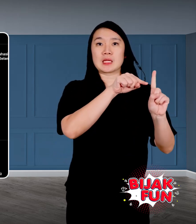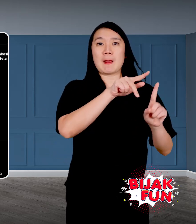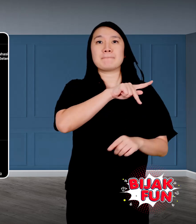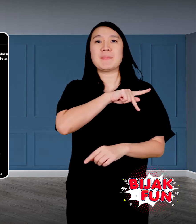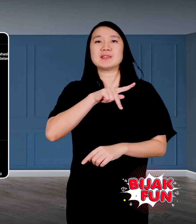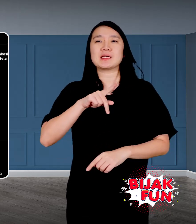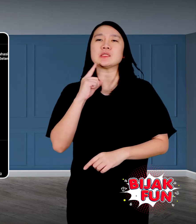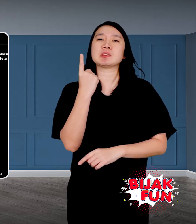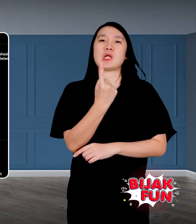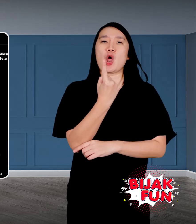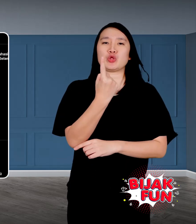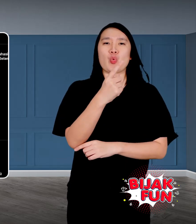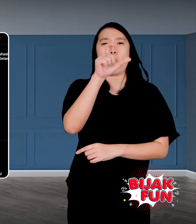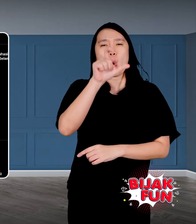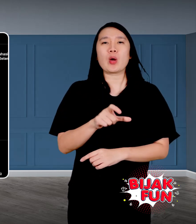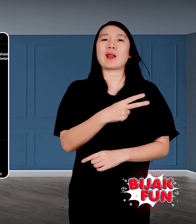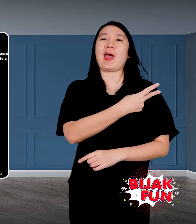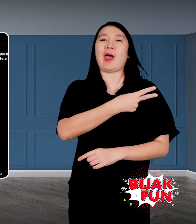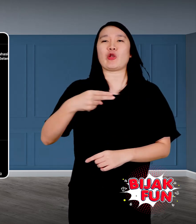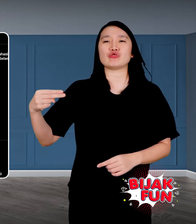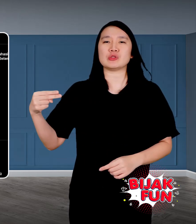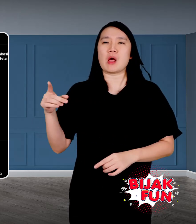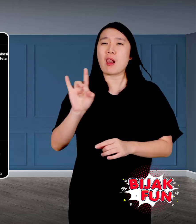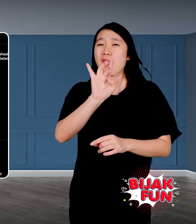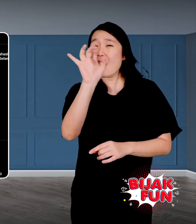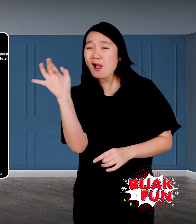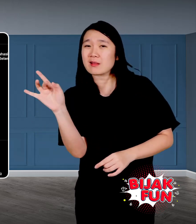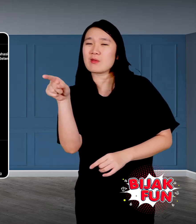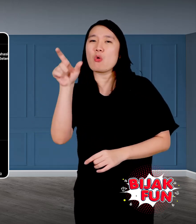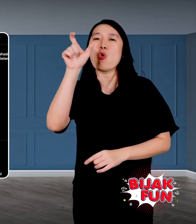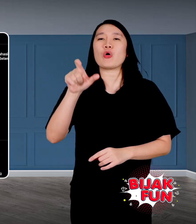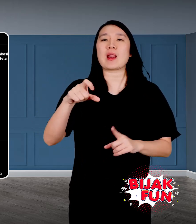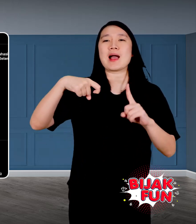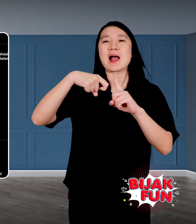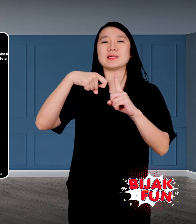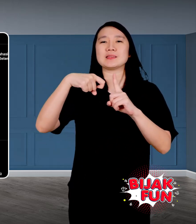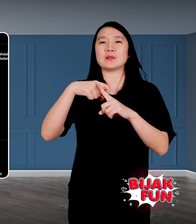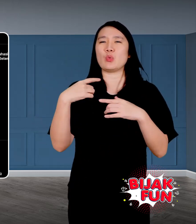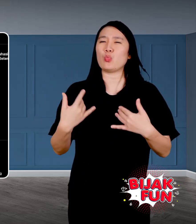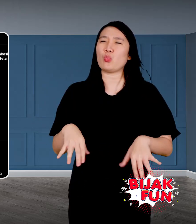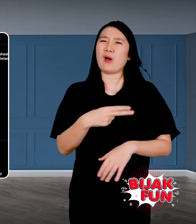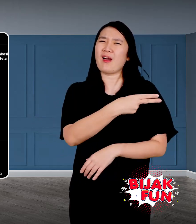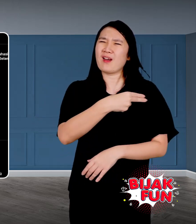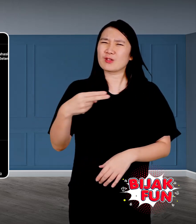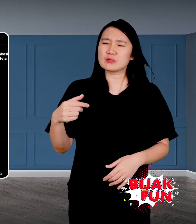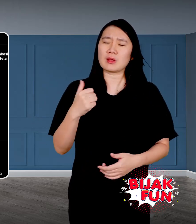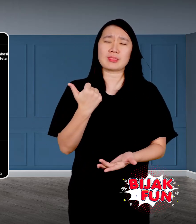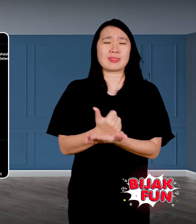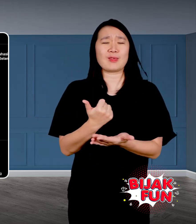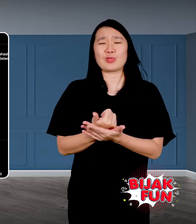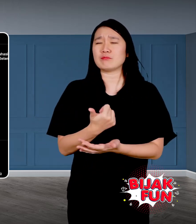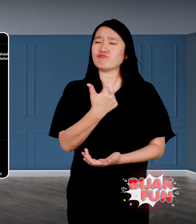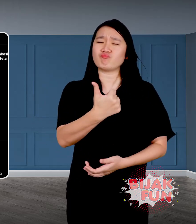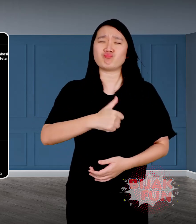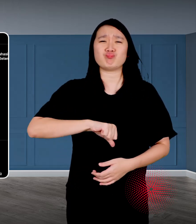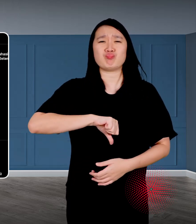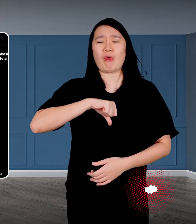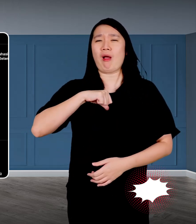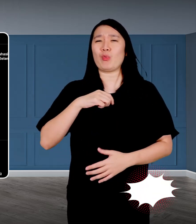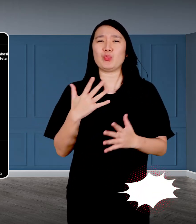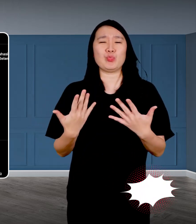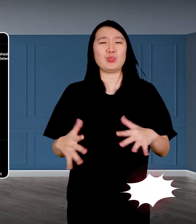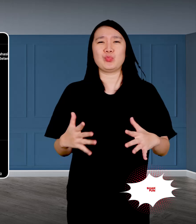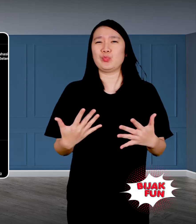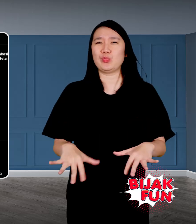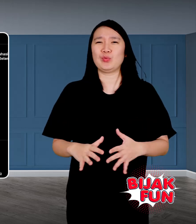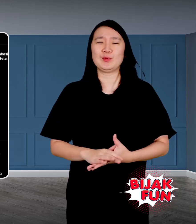He was the only Indonesian participant, the others were people Kazakhstan. Wow, Indonesia is certainly proud!